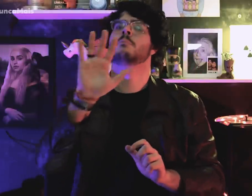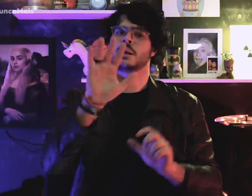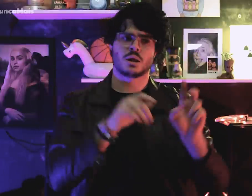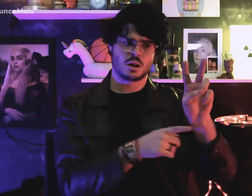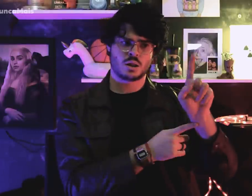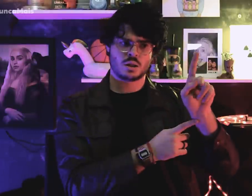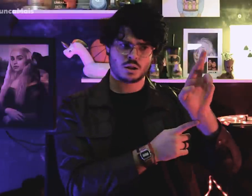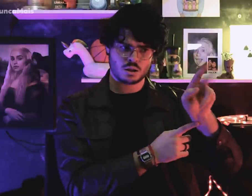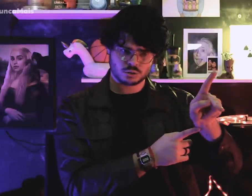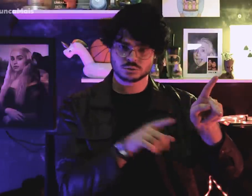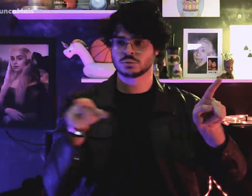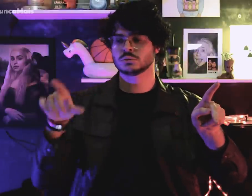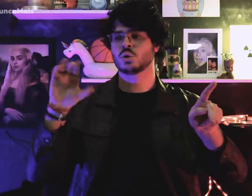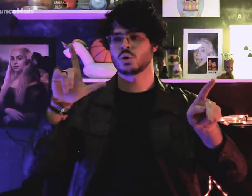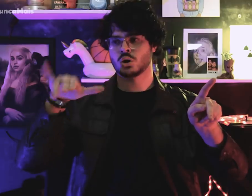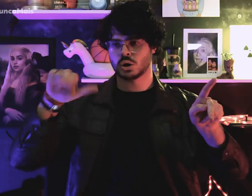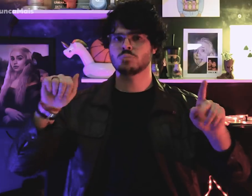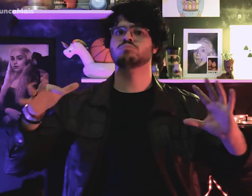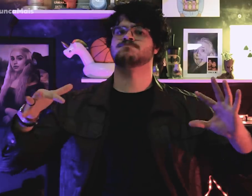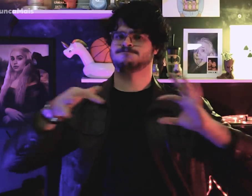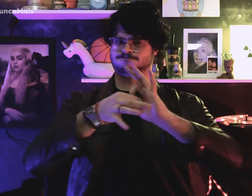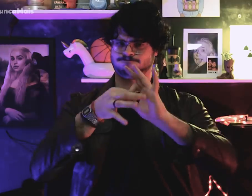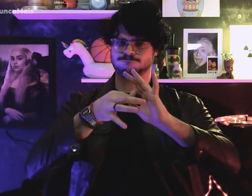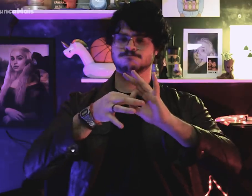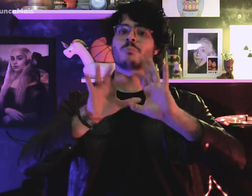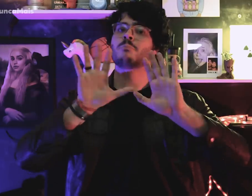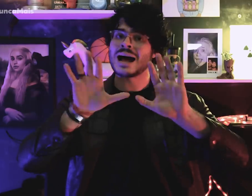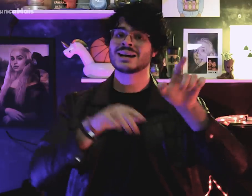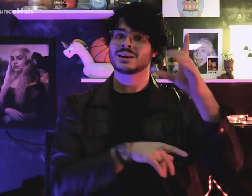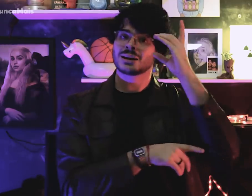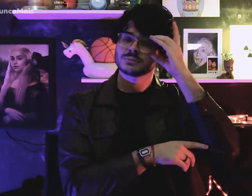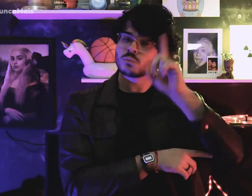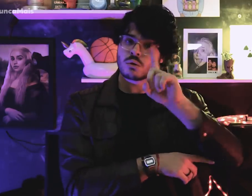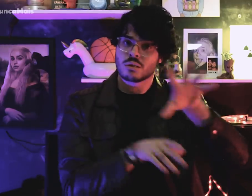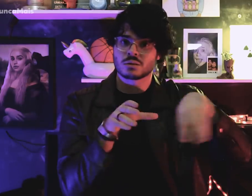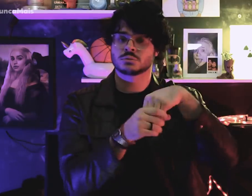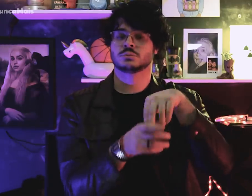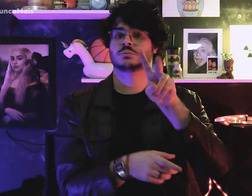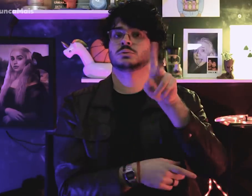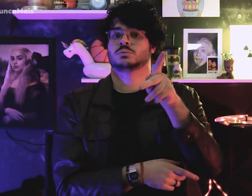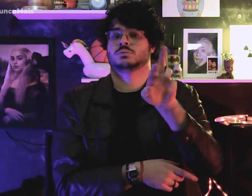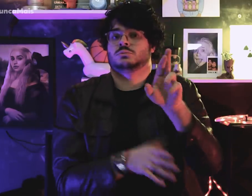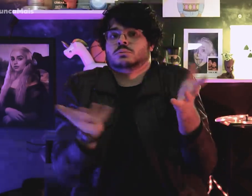despite VPR and COLINA be allies.